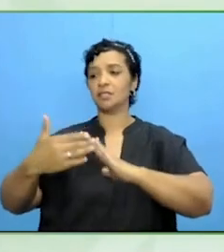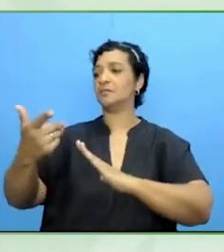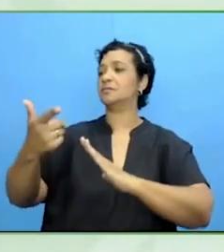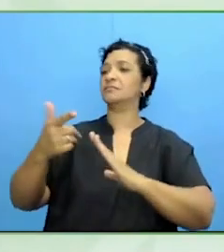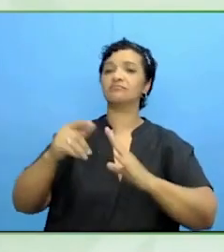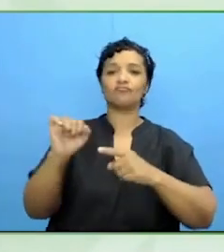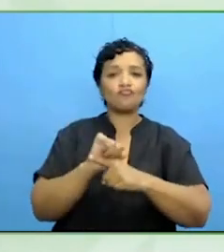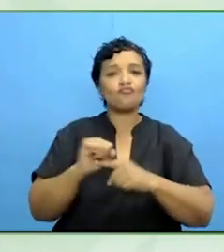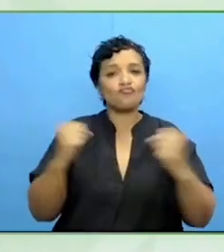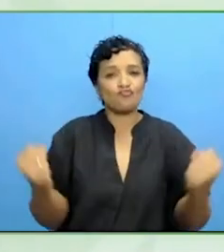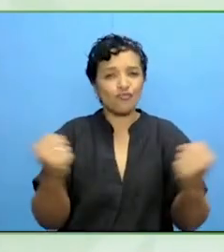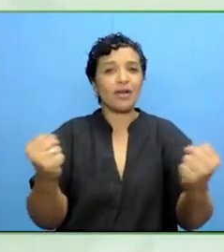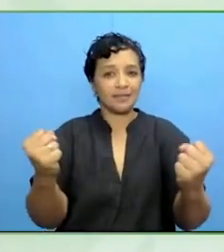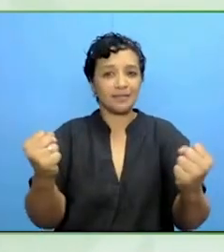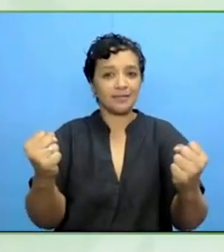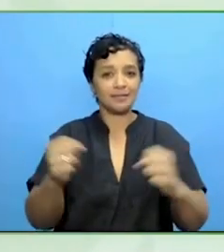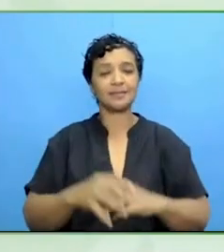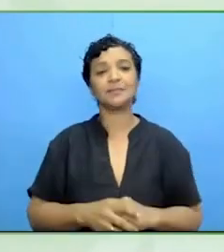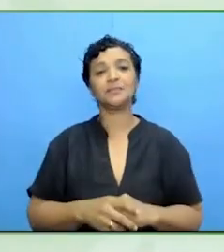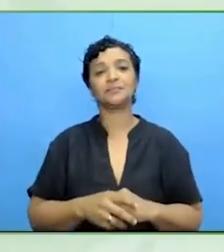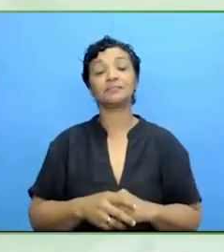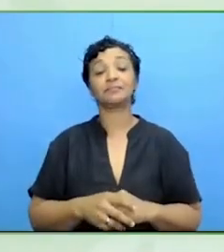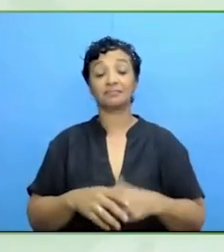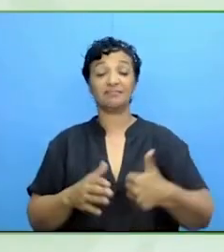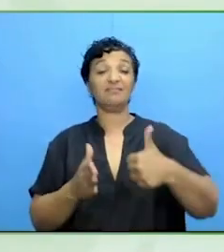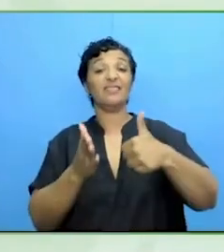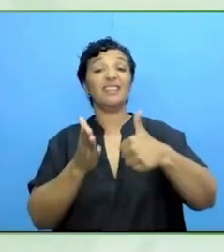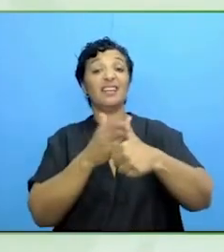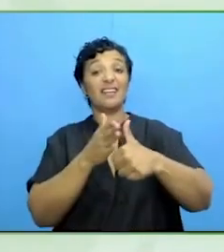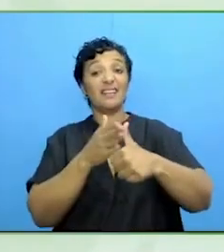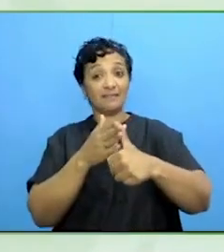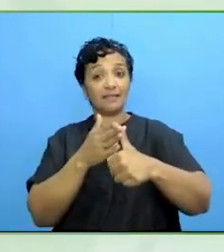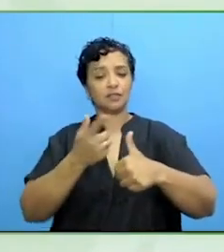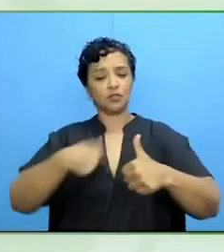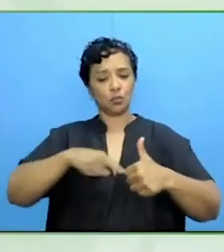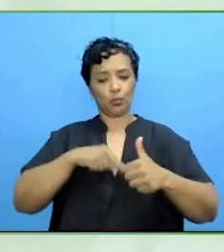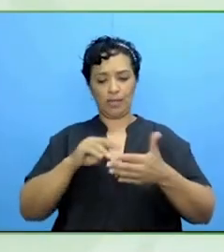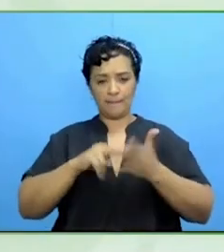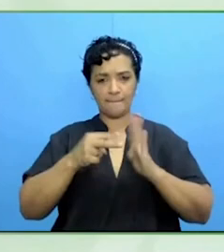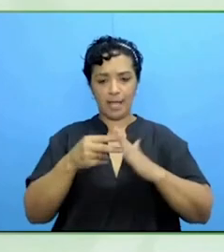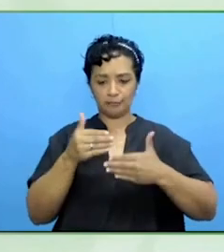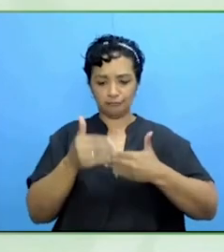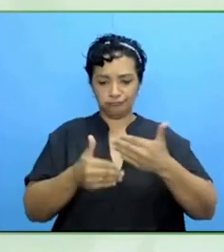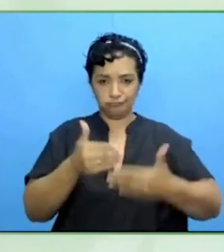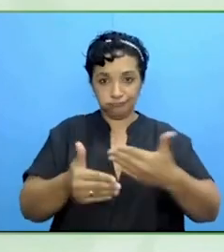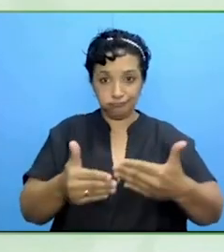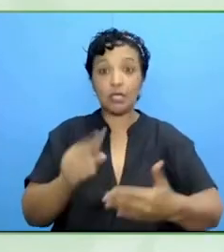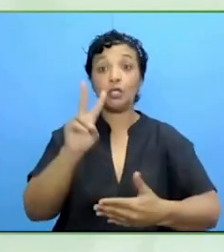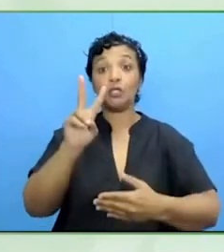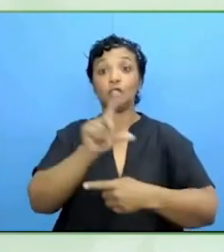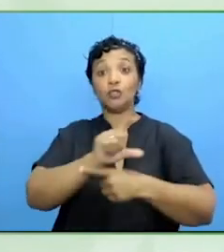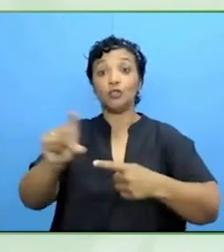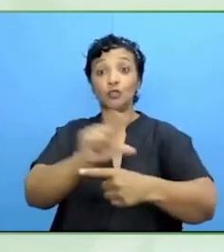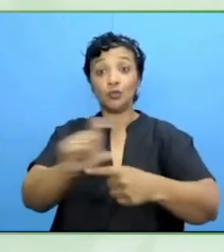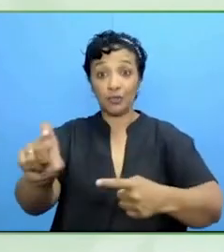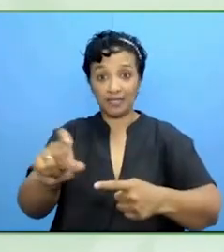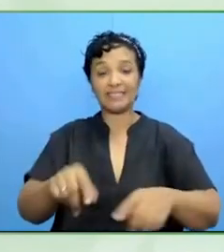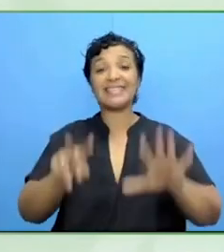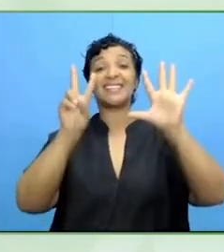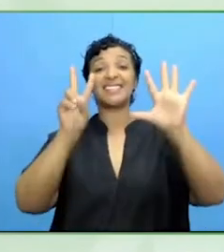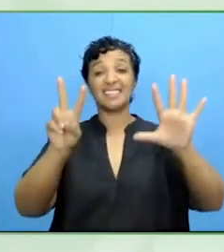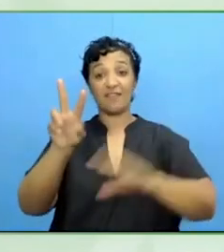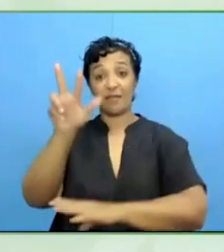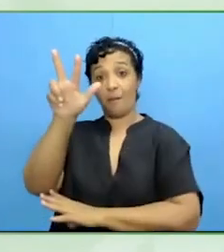And for March 7, we have the first online event.